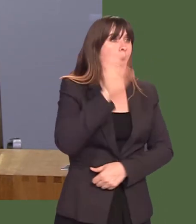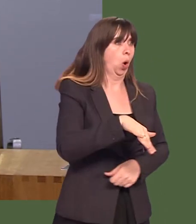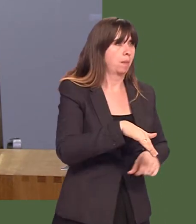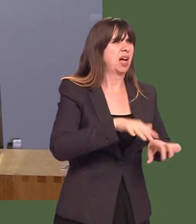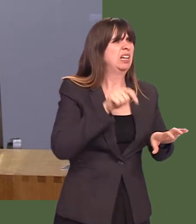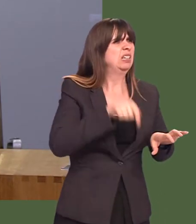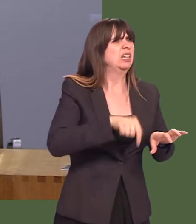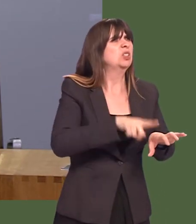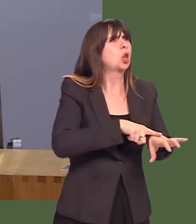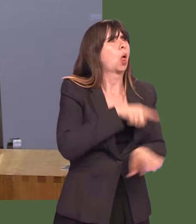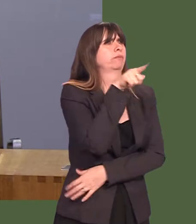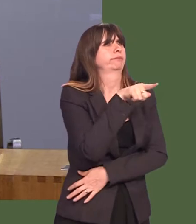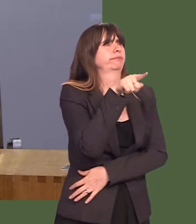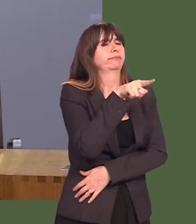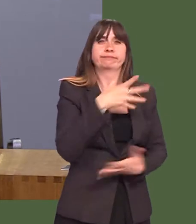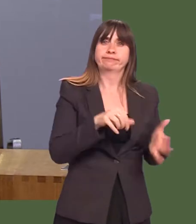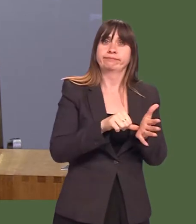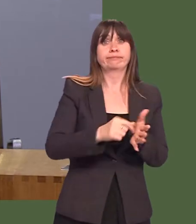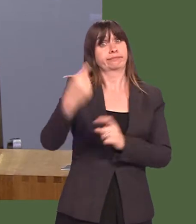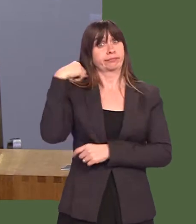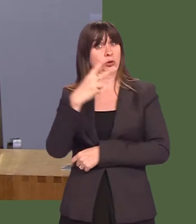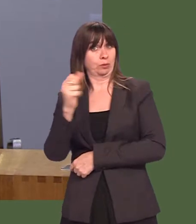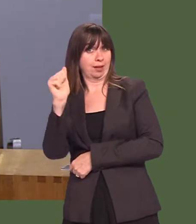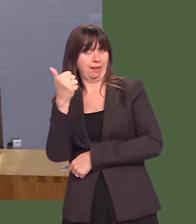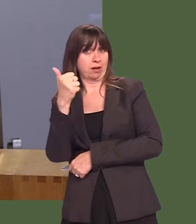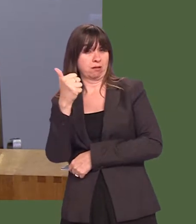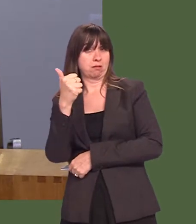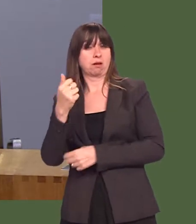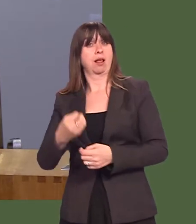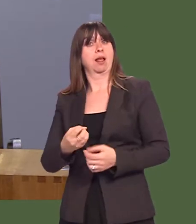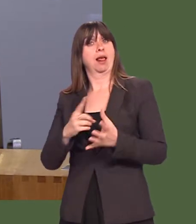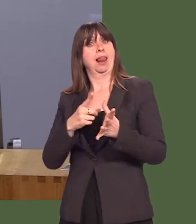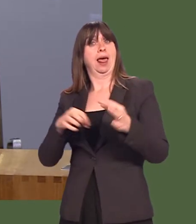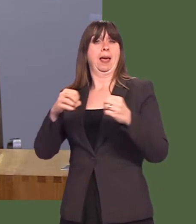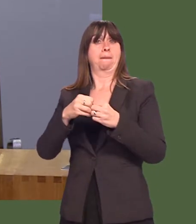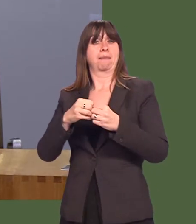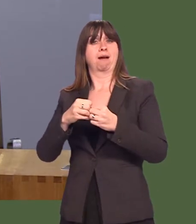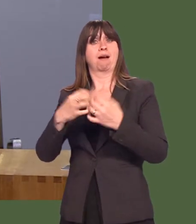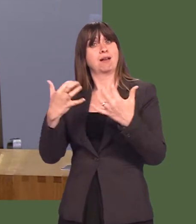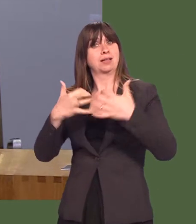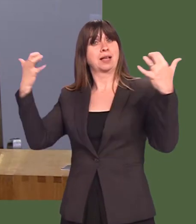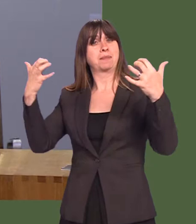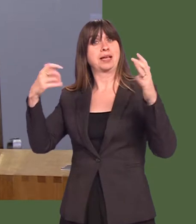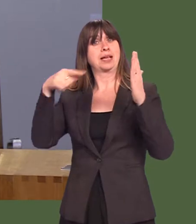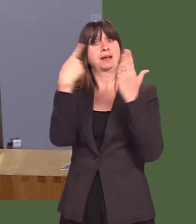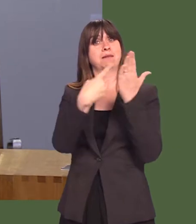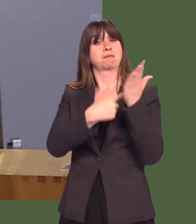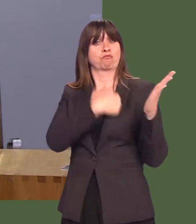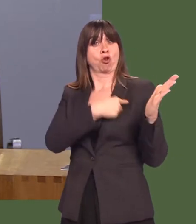Youíll be aware that you made a clear commitment in your 2011 Labour Assembly manifesto, which